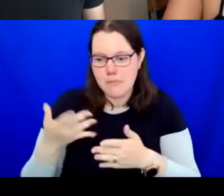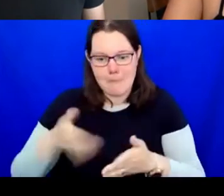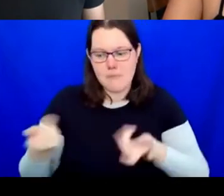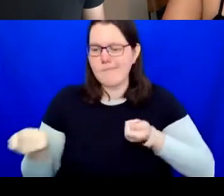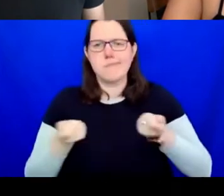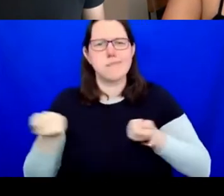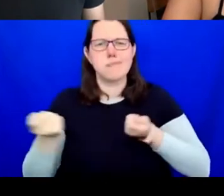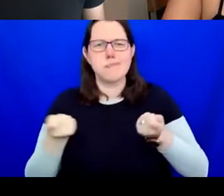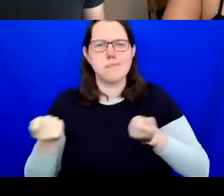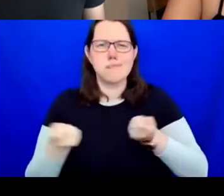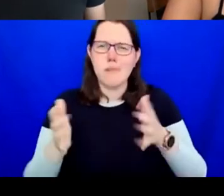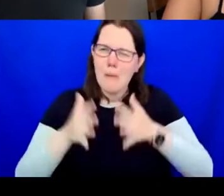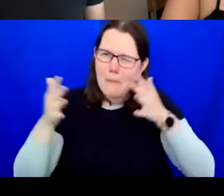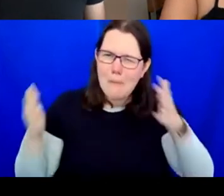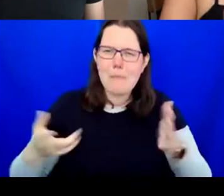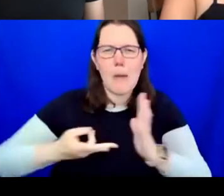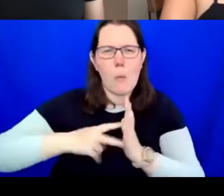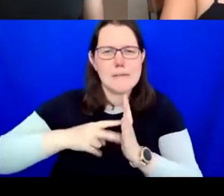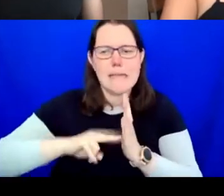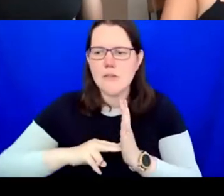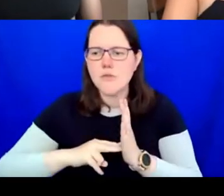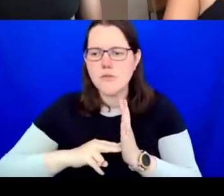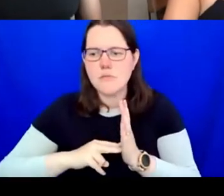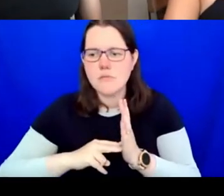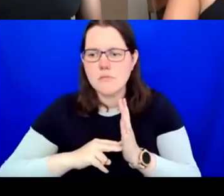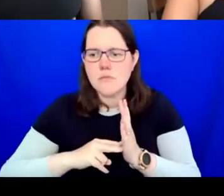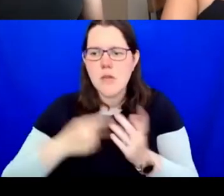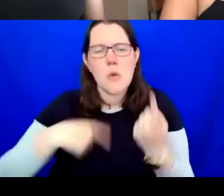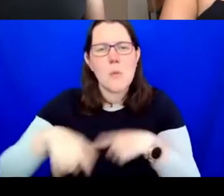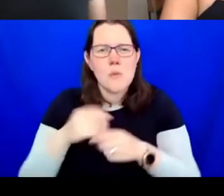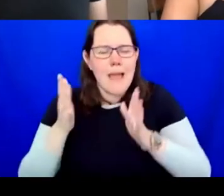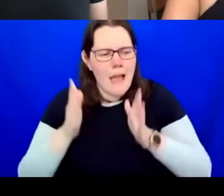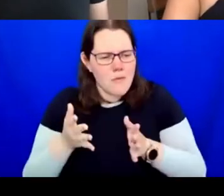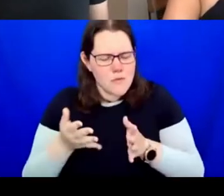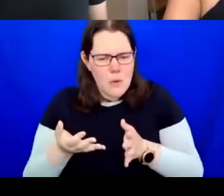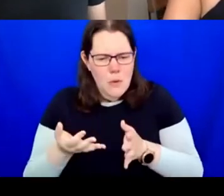asking ourselves right now is, how will our world change after the global pandemic?